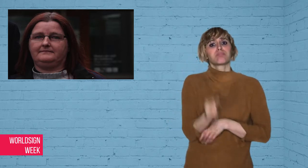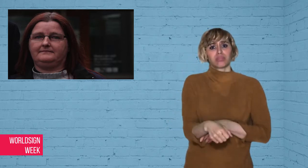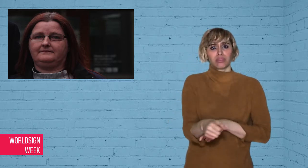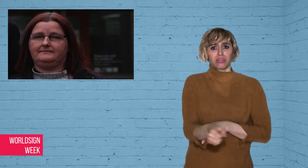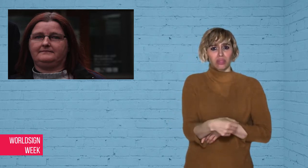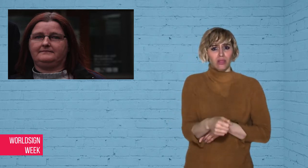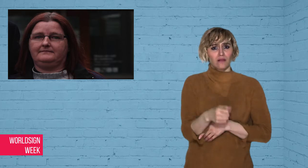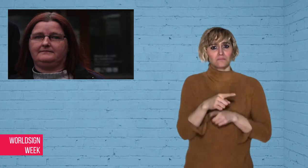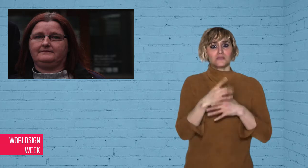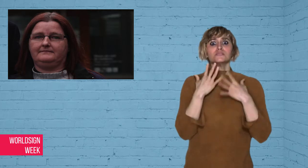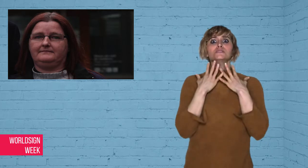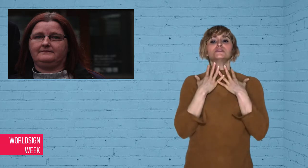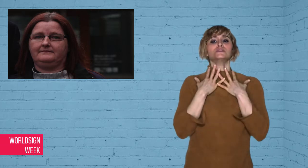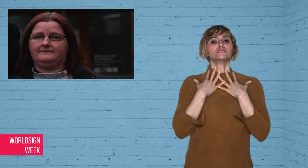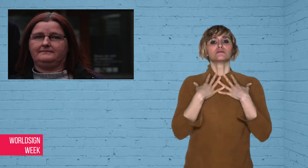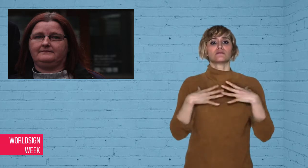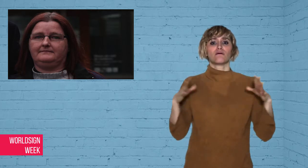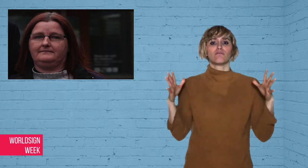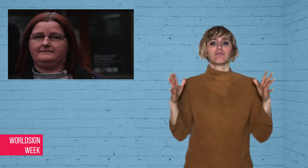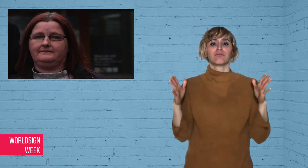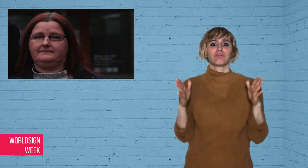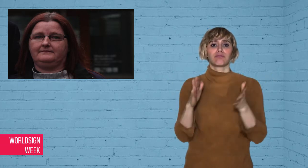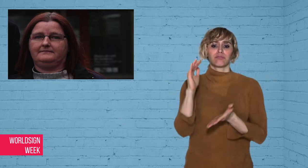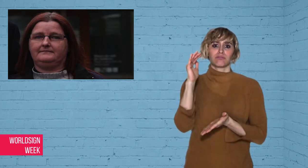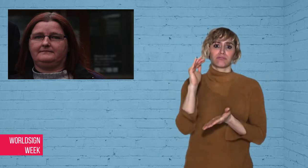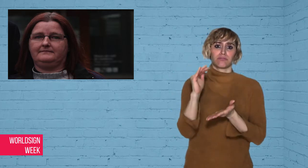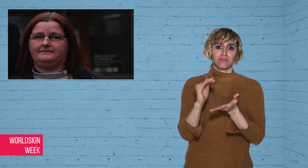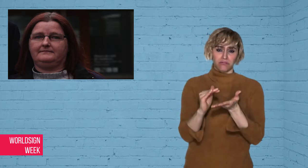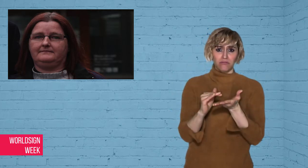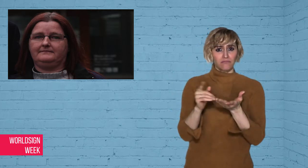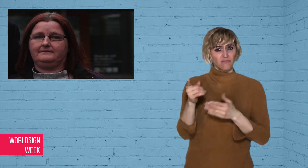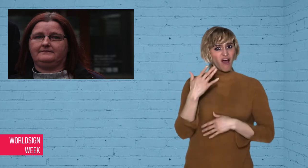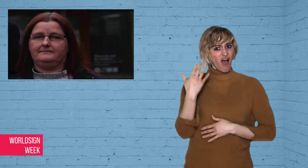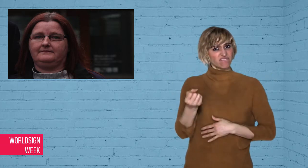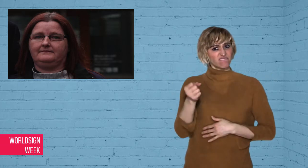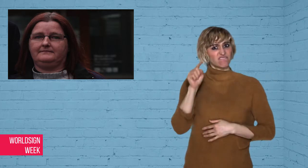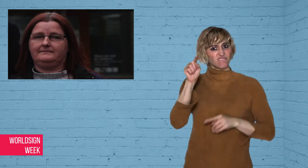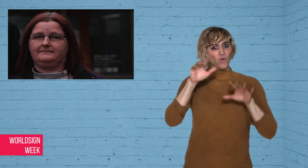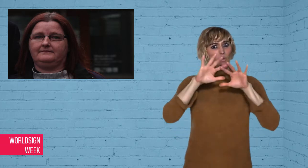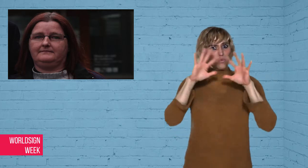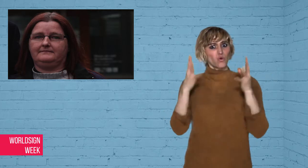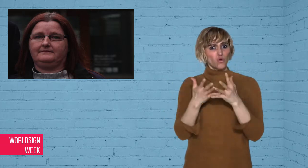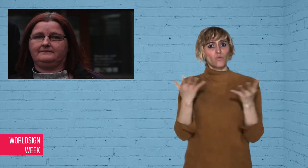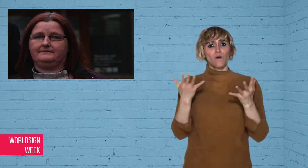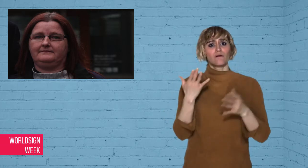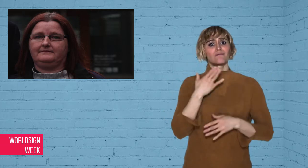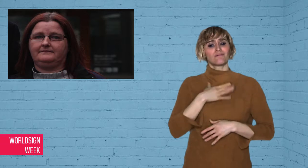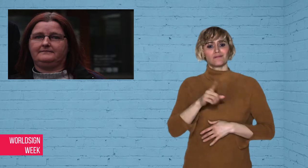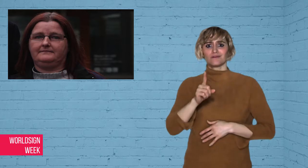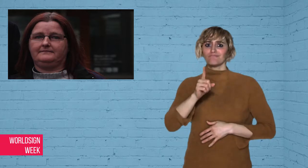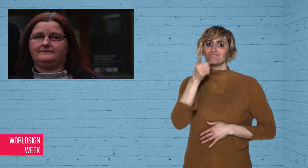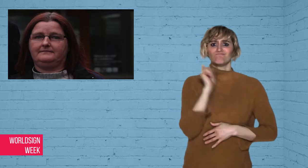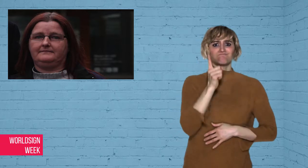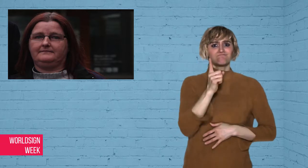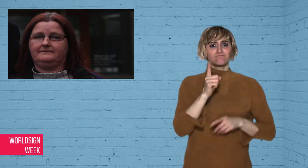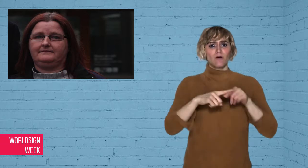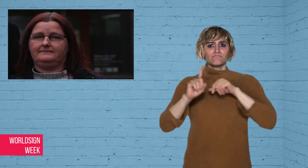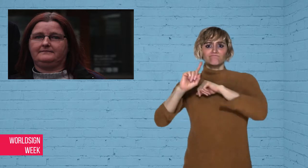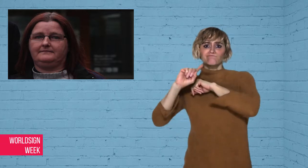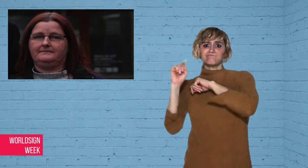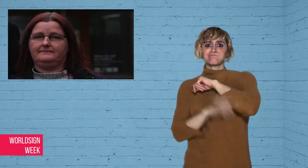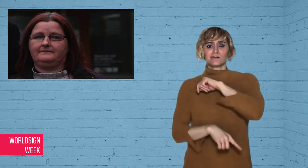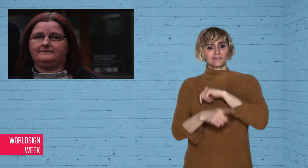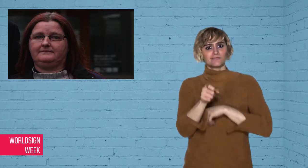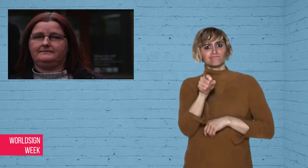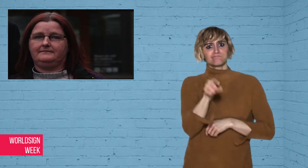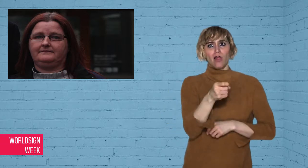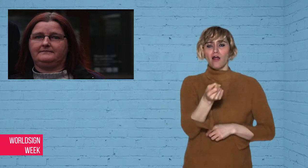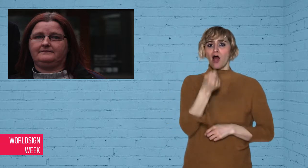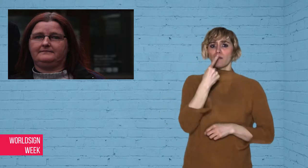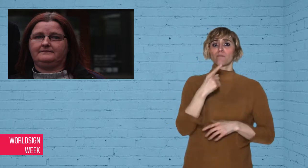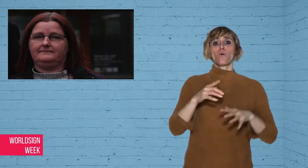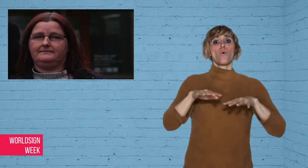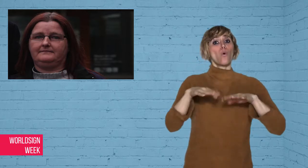as Argentina, Australia, Denmark,